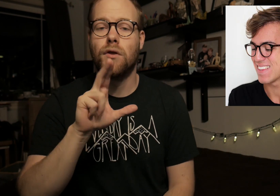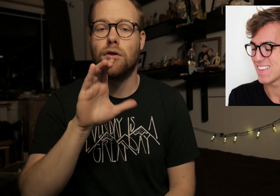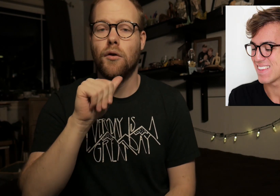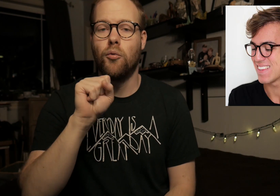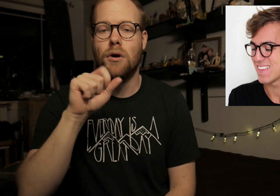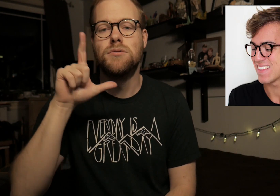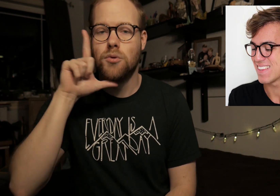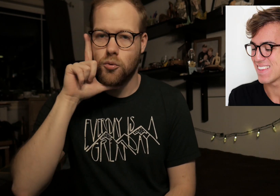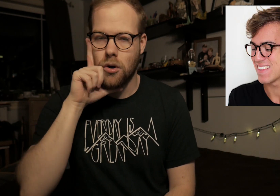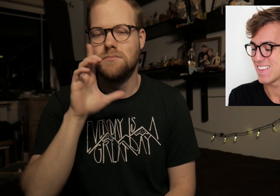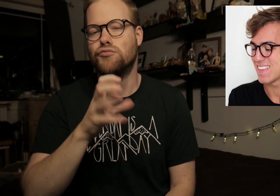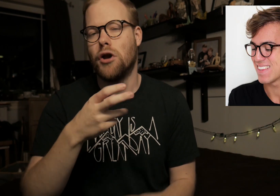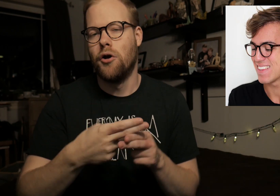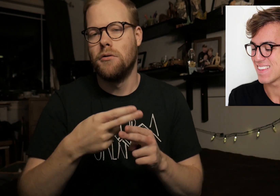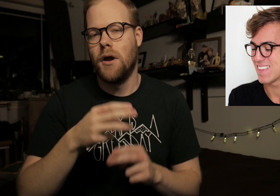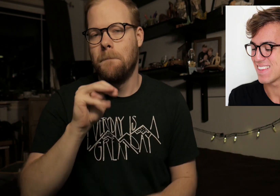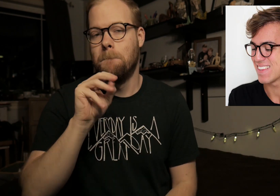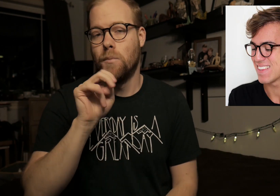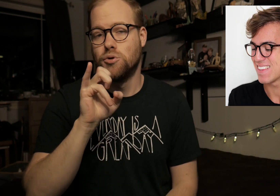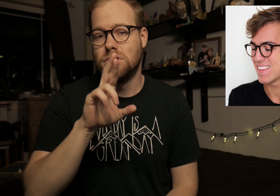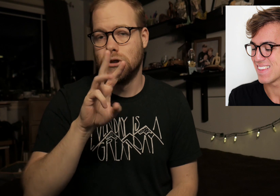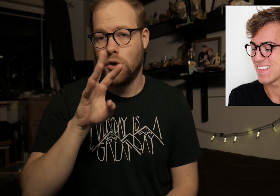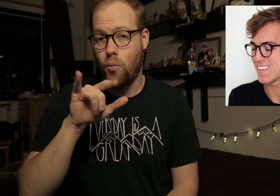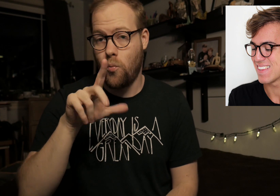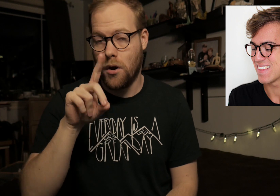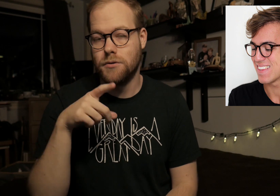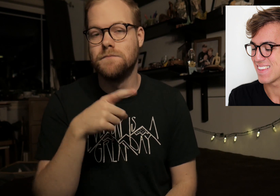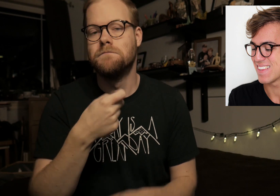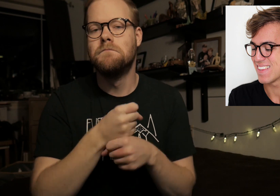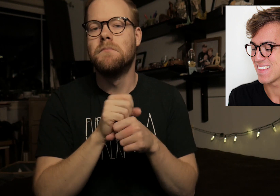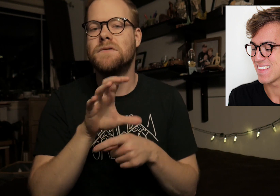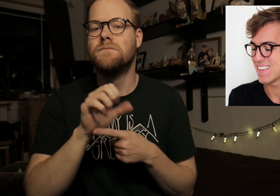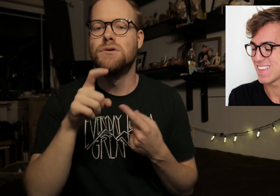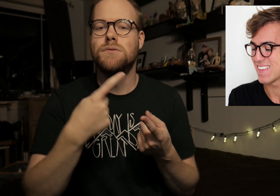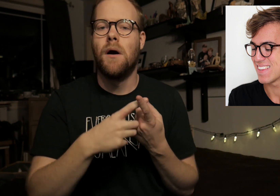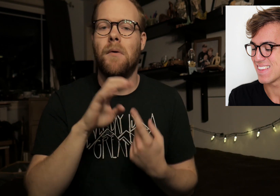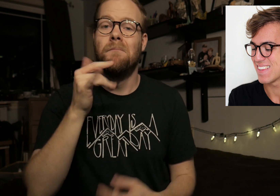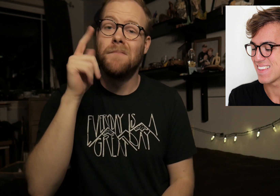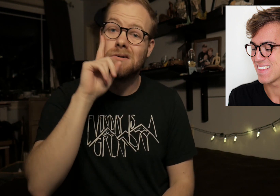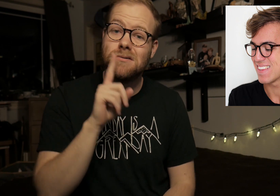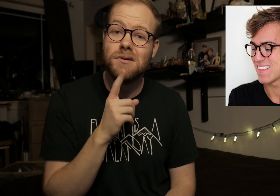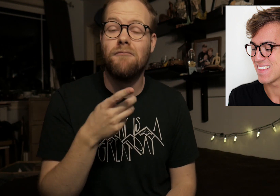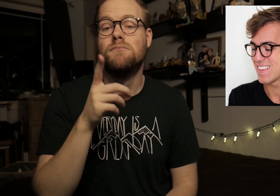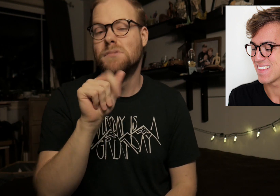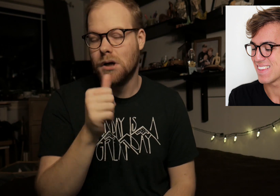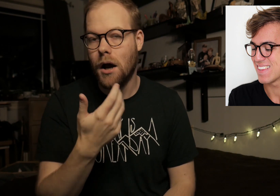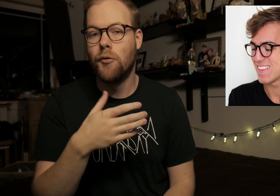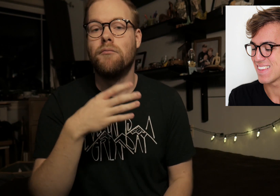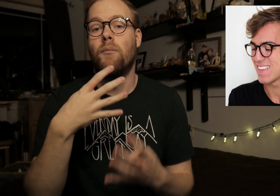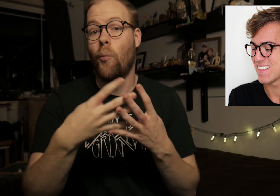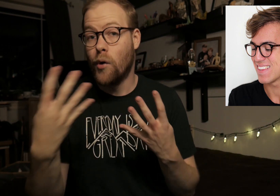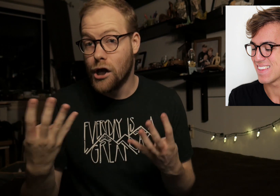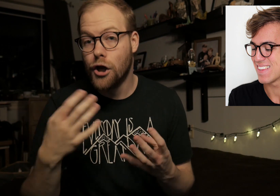Lucas, channel name Monsieur Wild, makes videos about being deaf, disabled, queer.